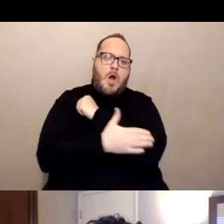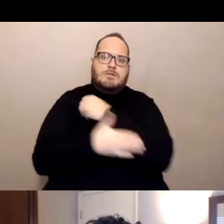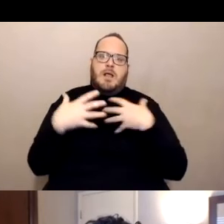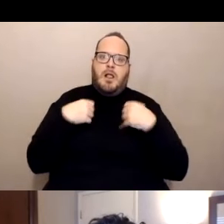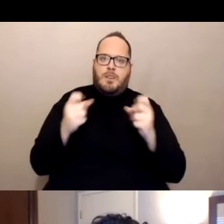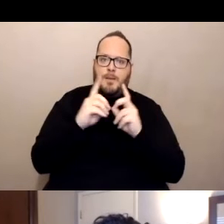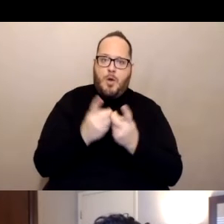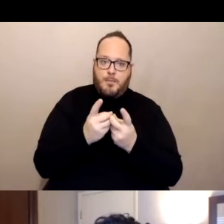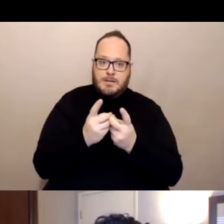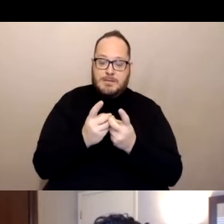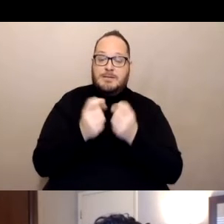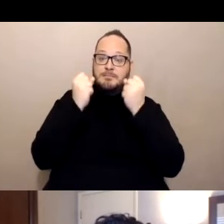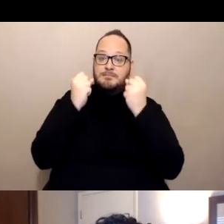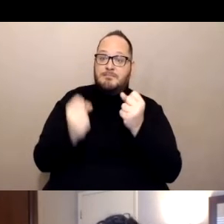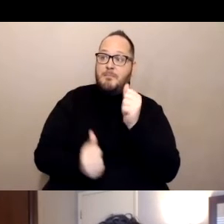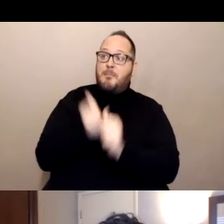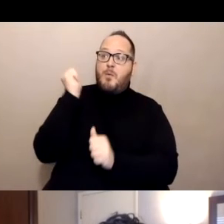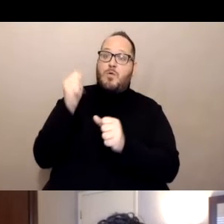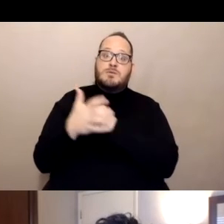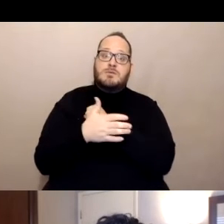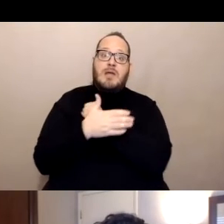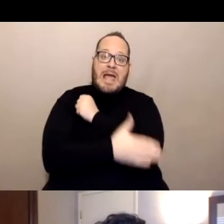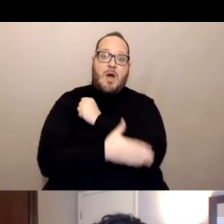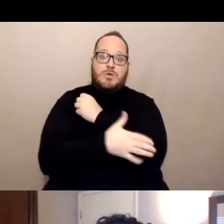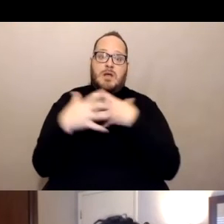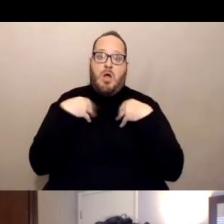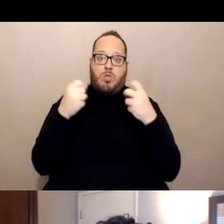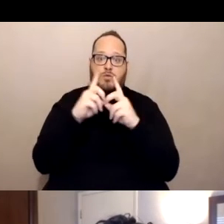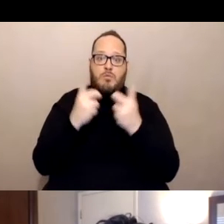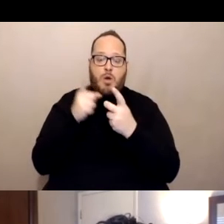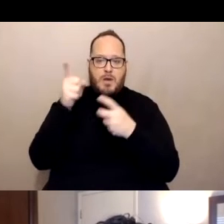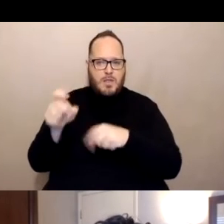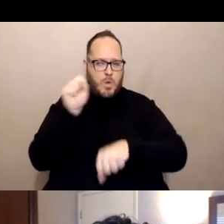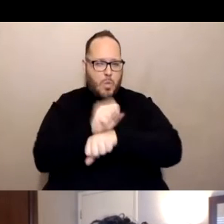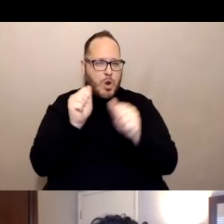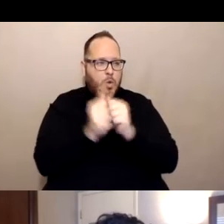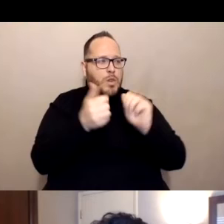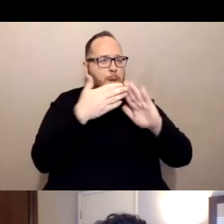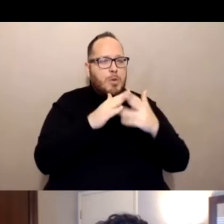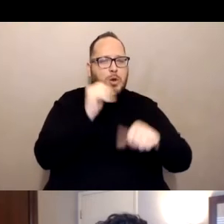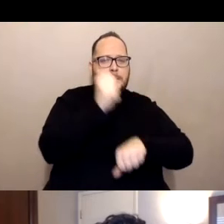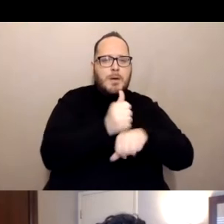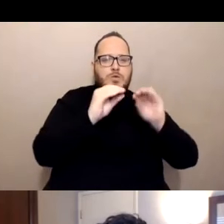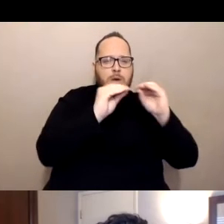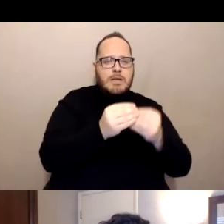are also working to develop pop-up clinics with local community-based organizations with faith communities